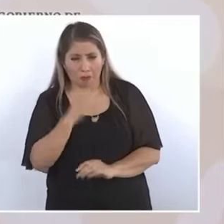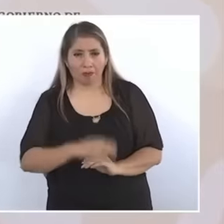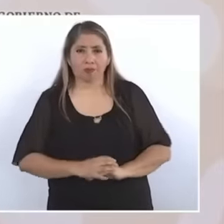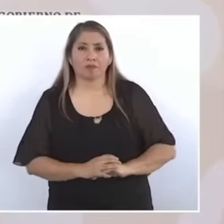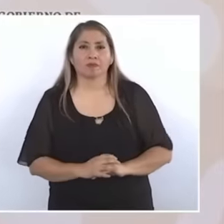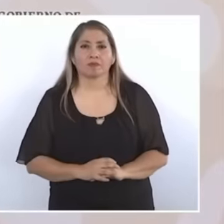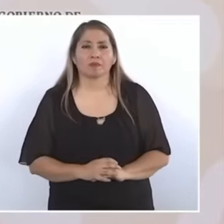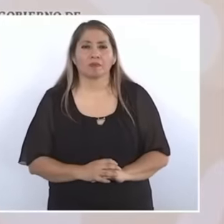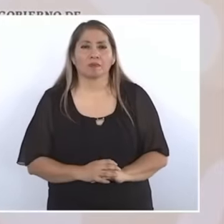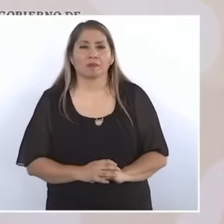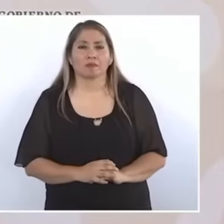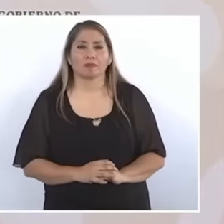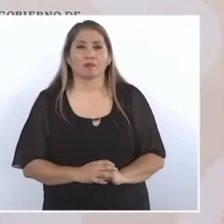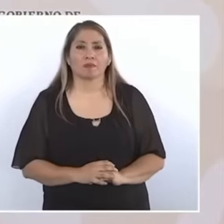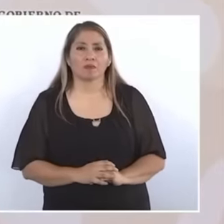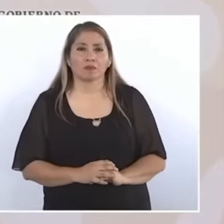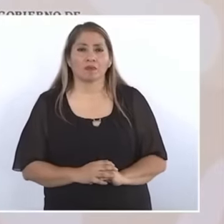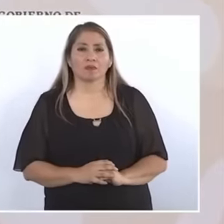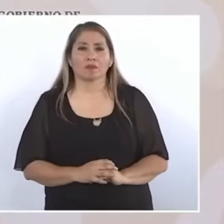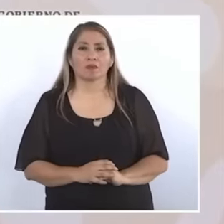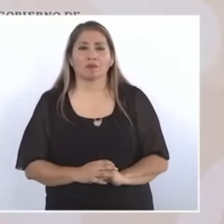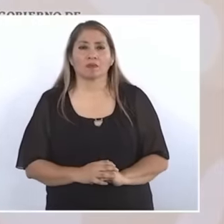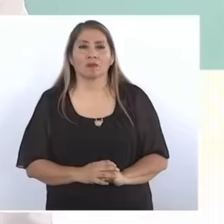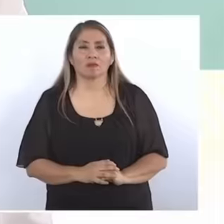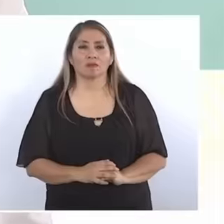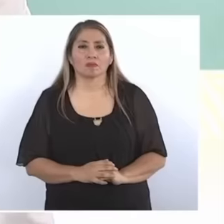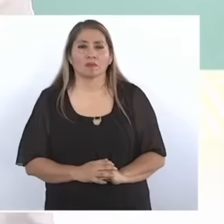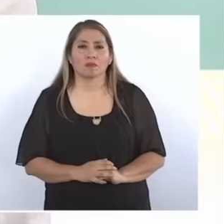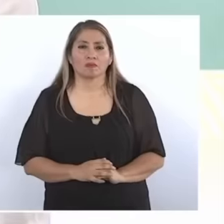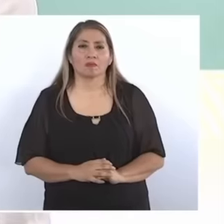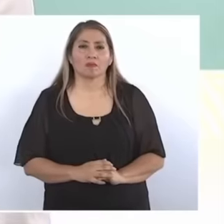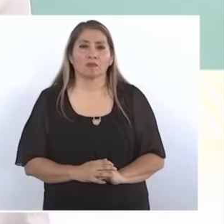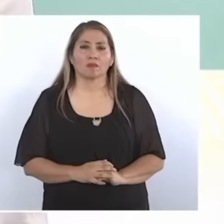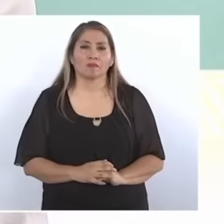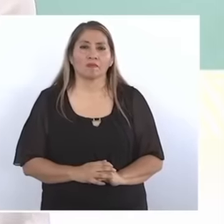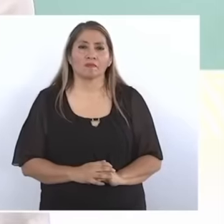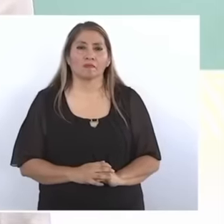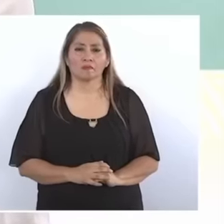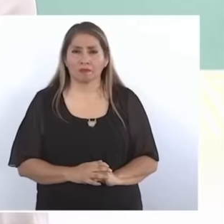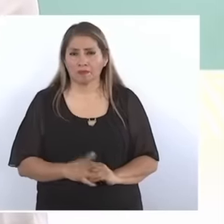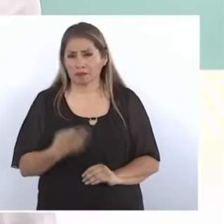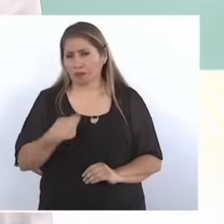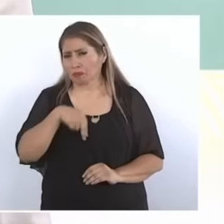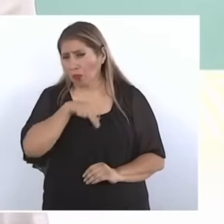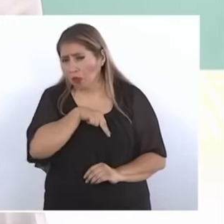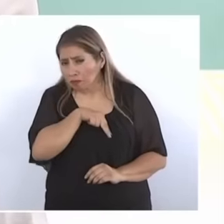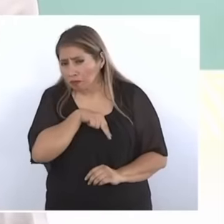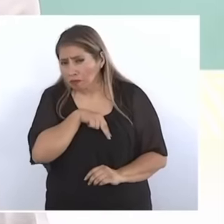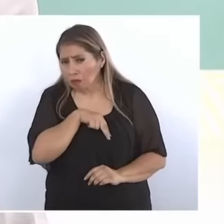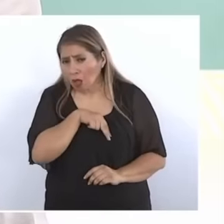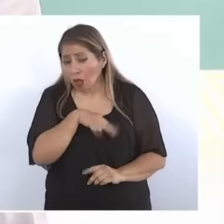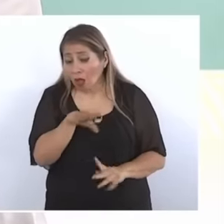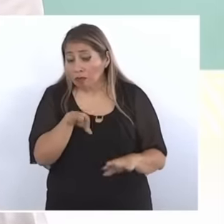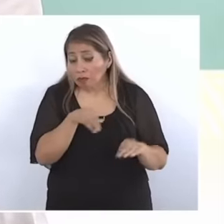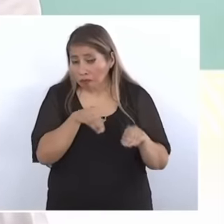how lucky we Mexicans are and we believe in the movement where